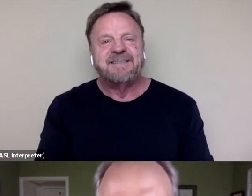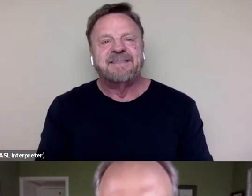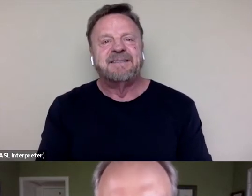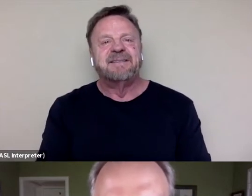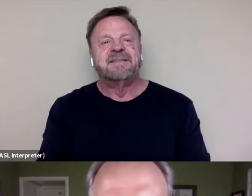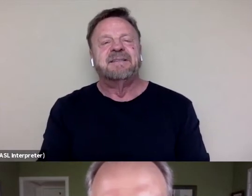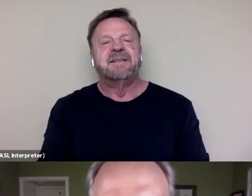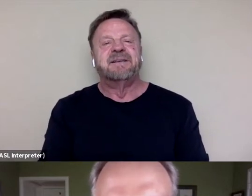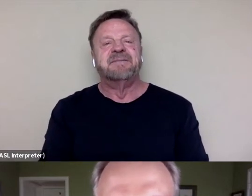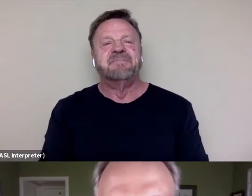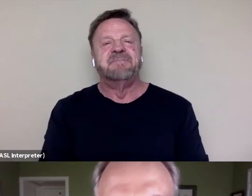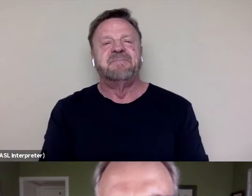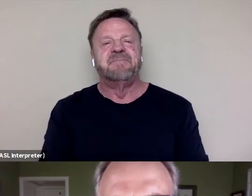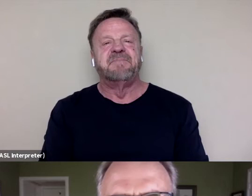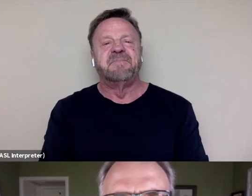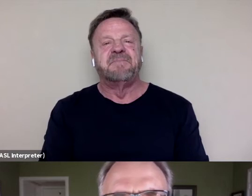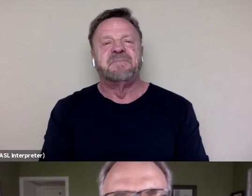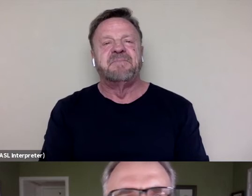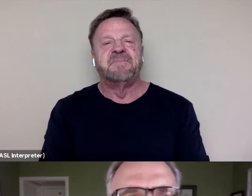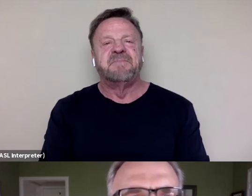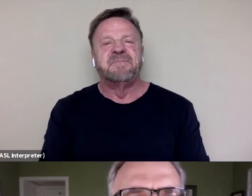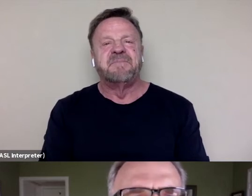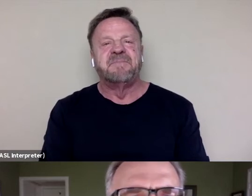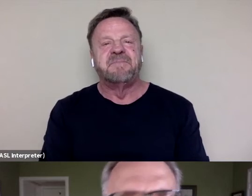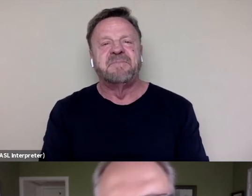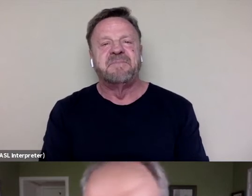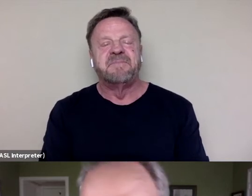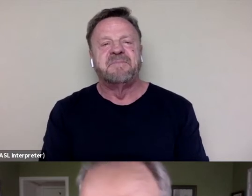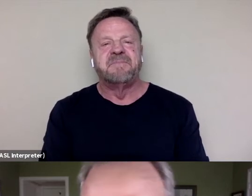Oops, we can't heart you. You're muted. - I can't hear you. I certainly do.